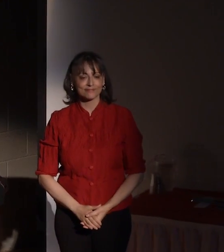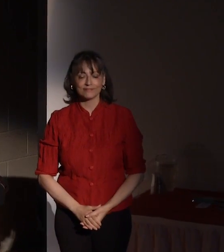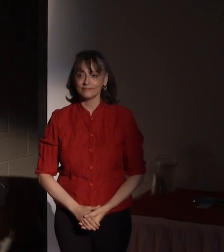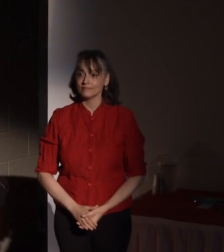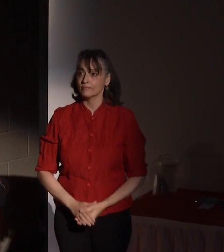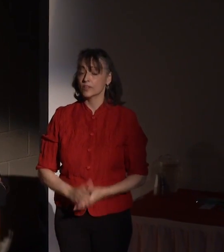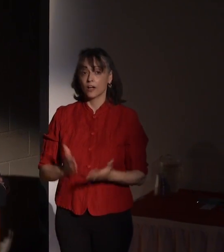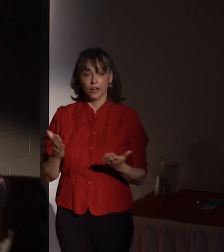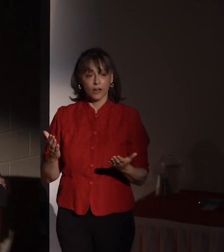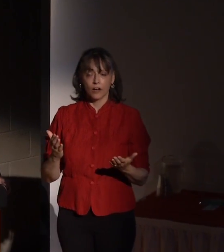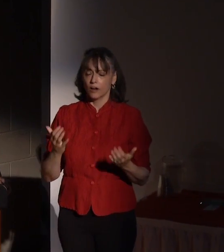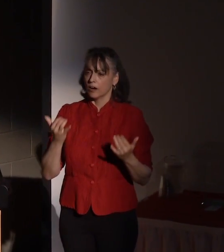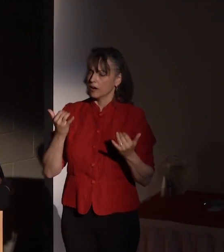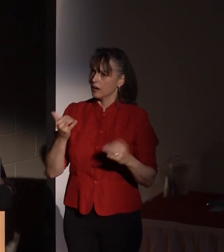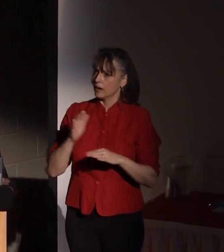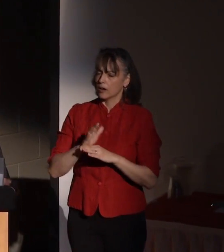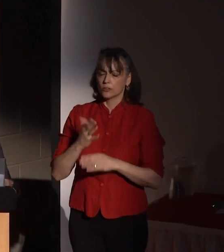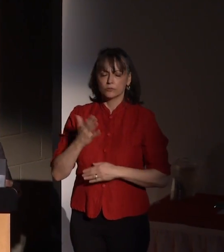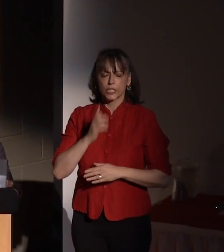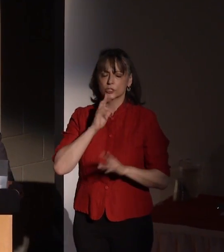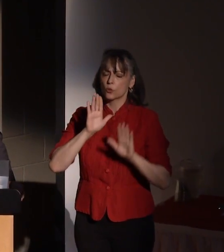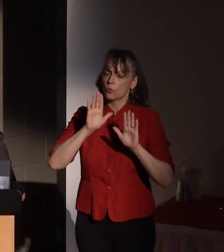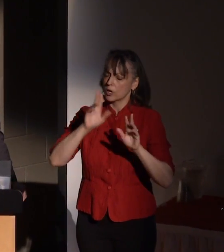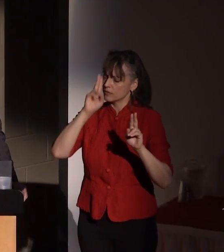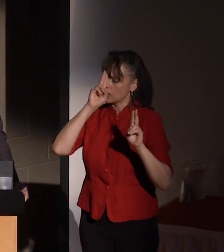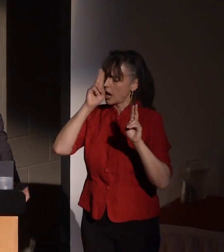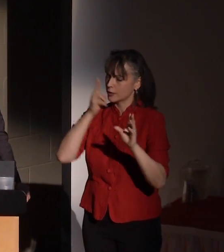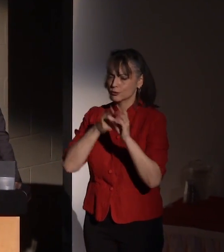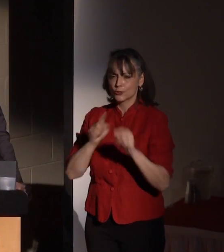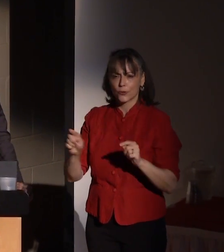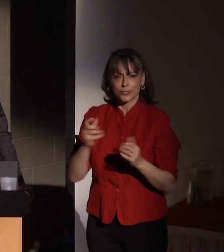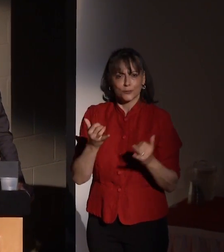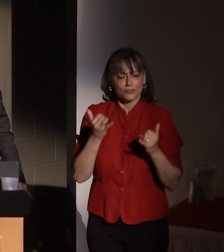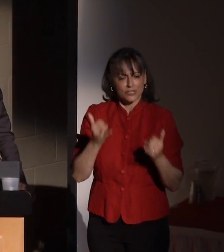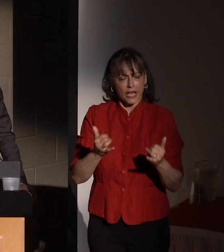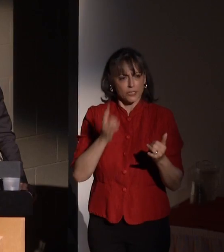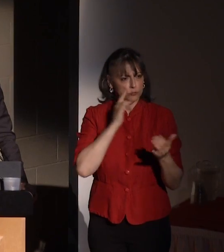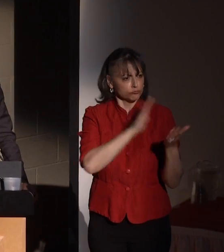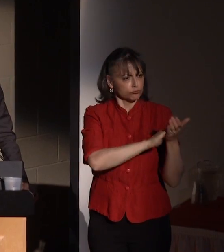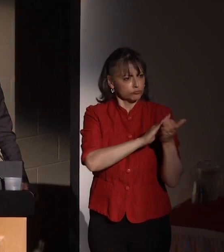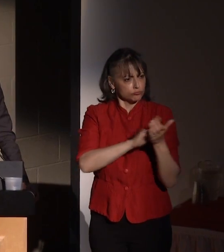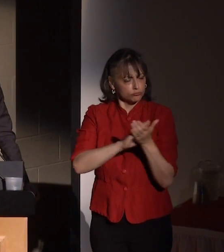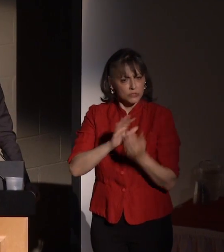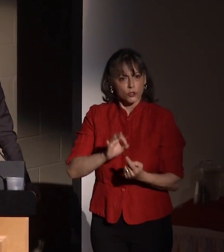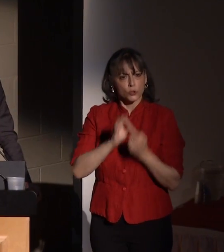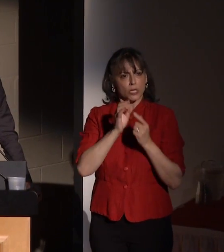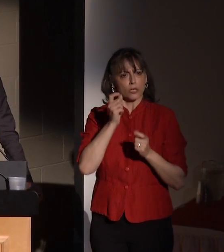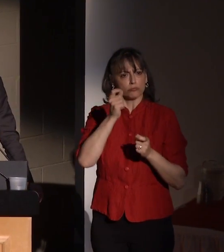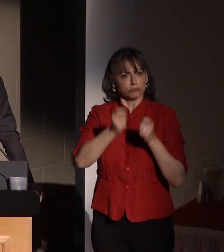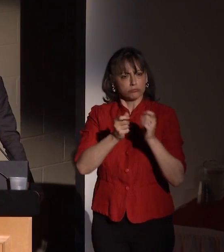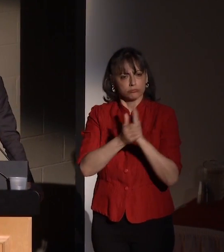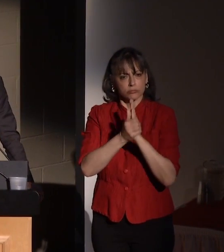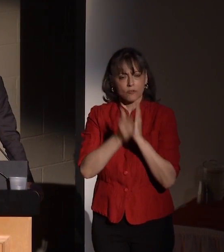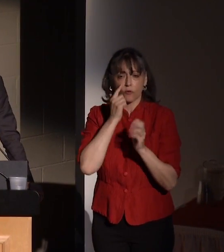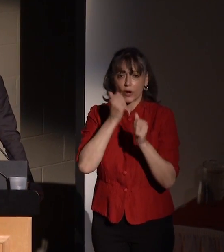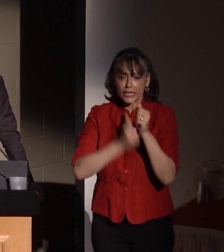Well, it truly is an honor to join you today and recognize the unique accomplishments of these individuals.